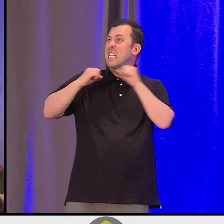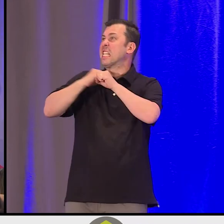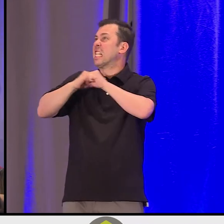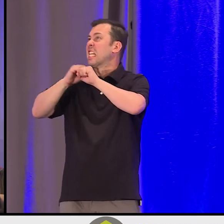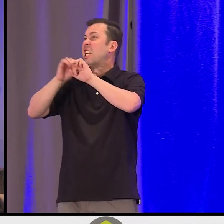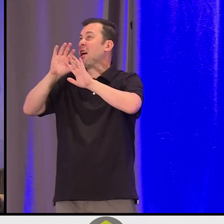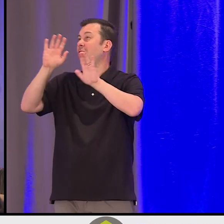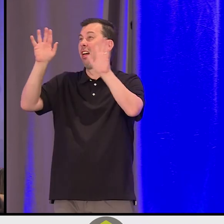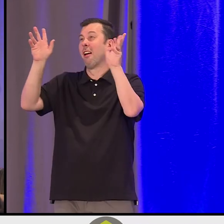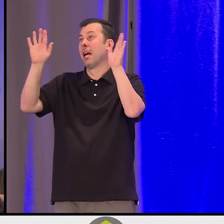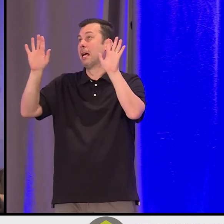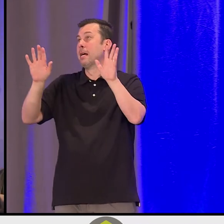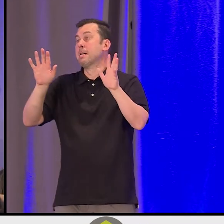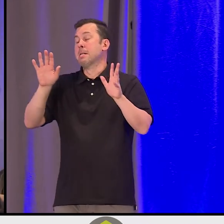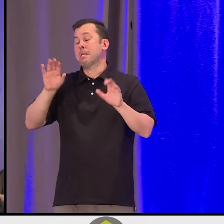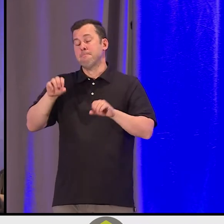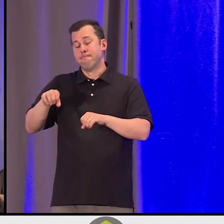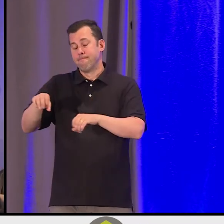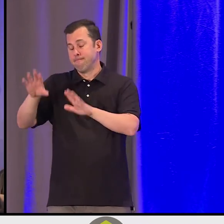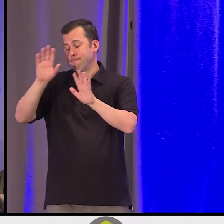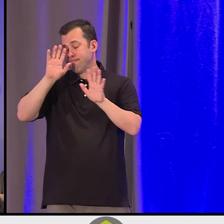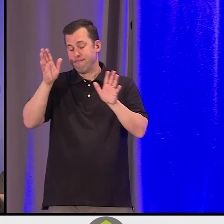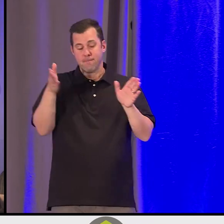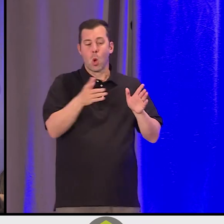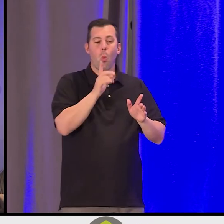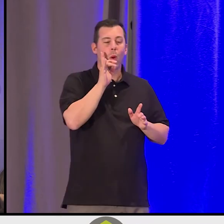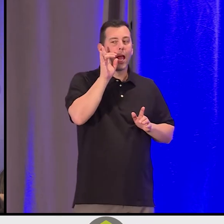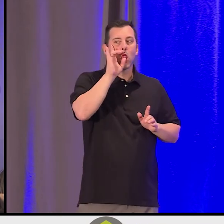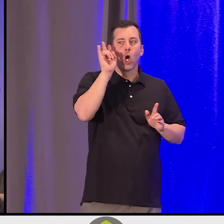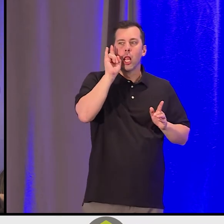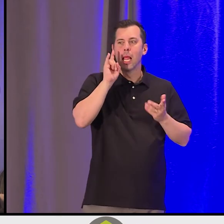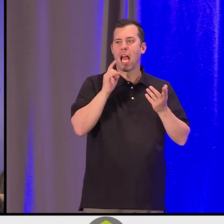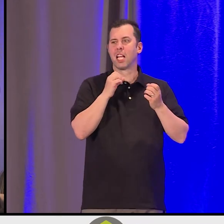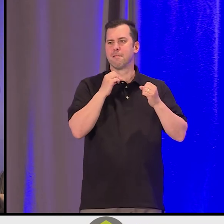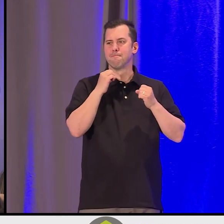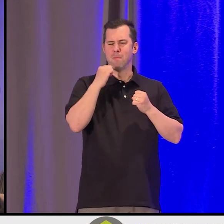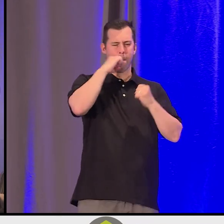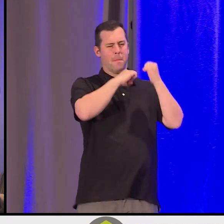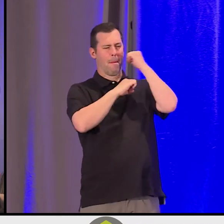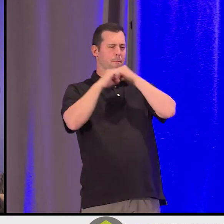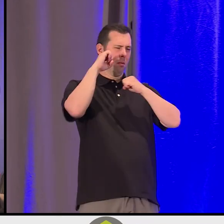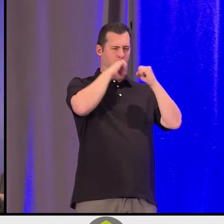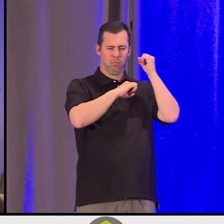Bloodied and marred by being in an arena, wanting to make a contribution because intentions are not on the table.